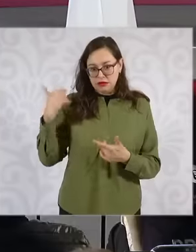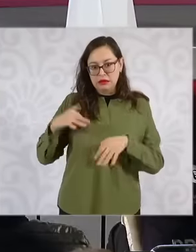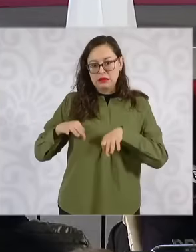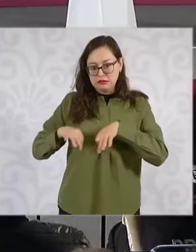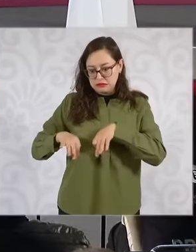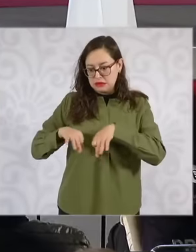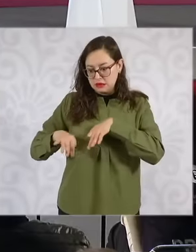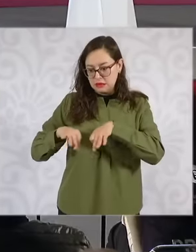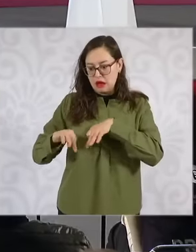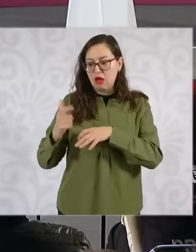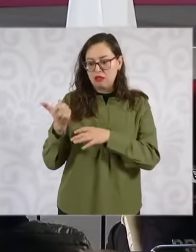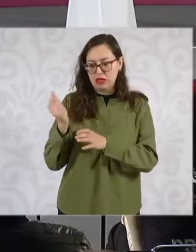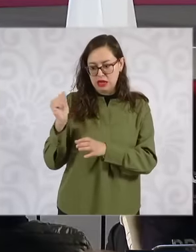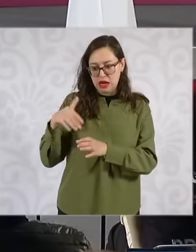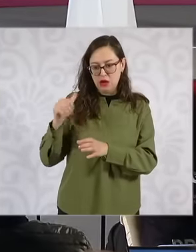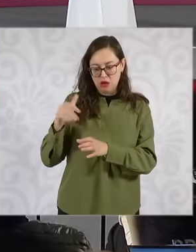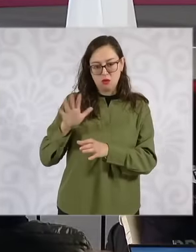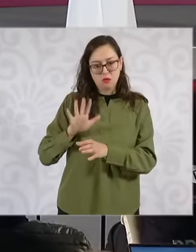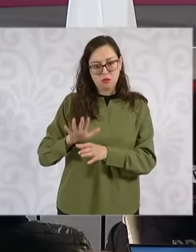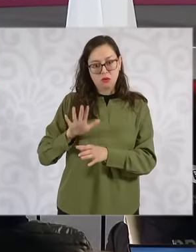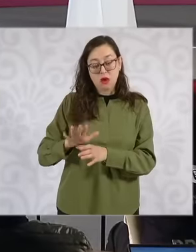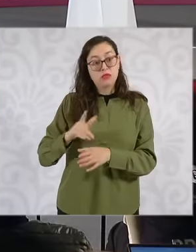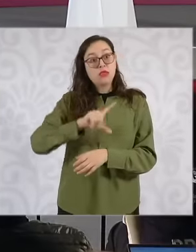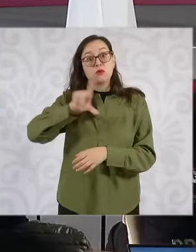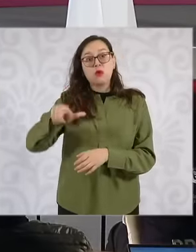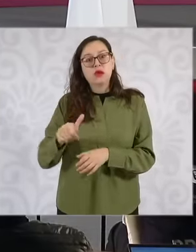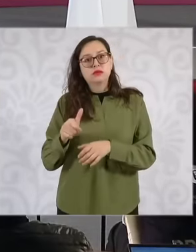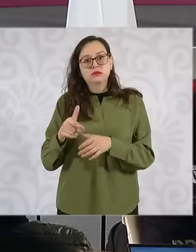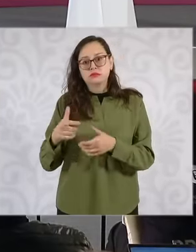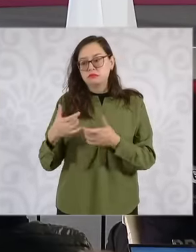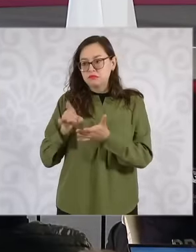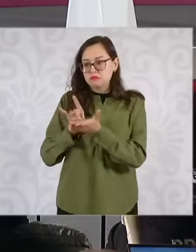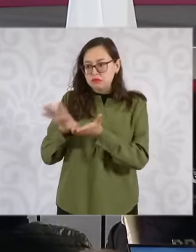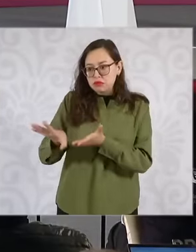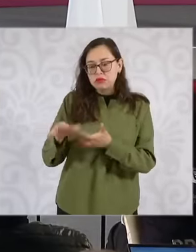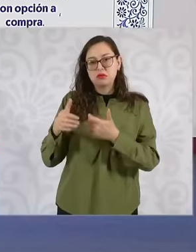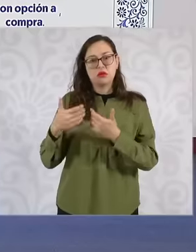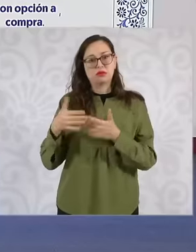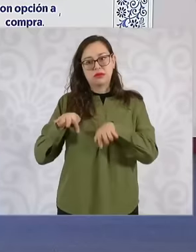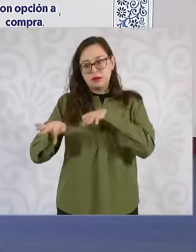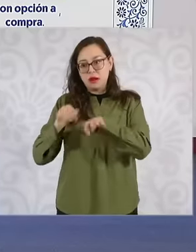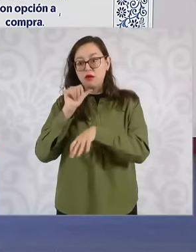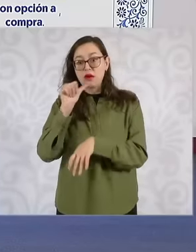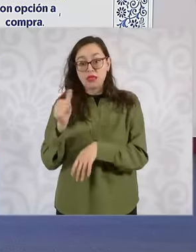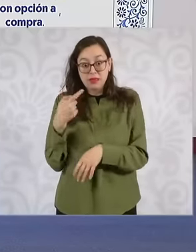a guarantee fund and well, these also have the right, they will have the right to these